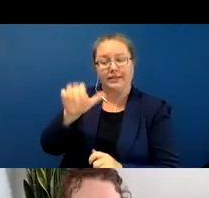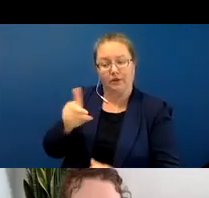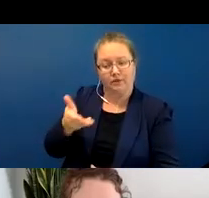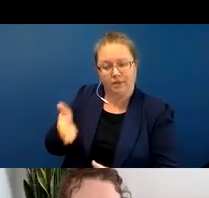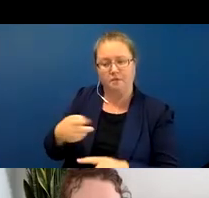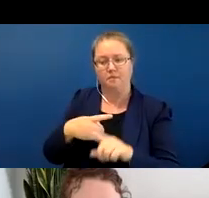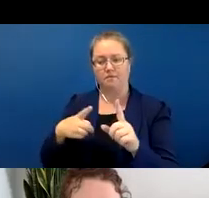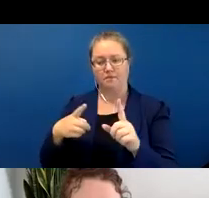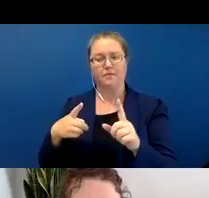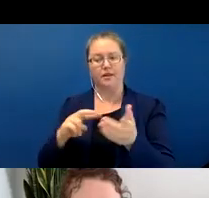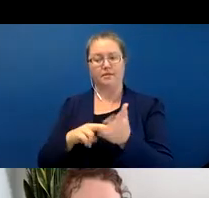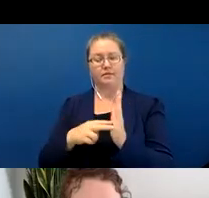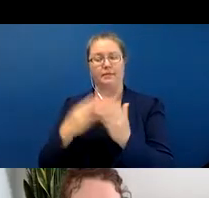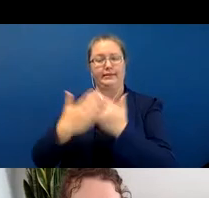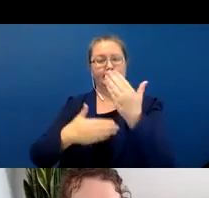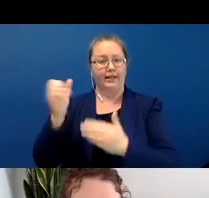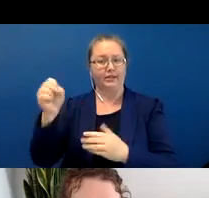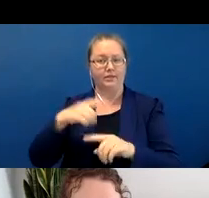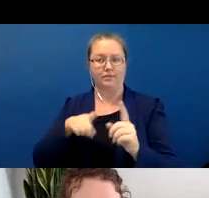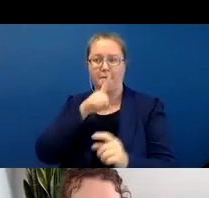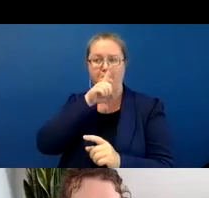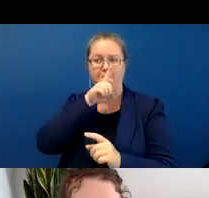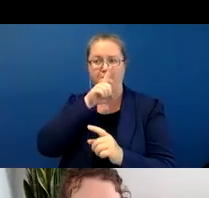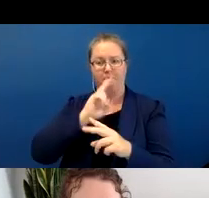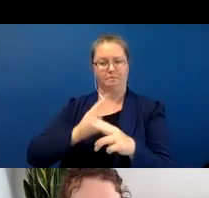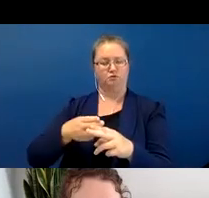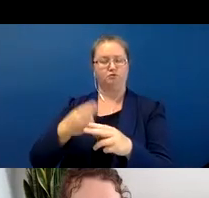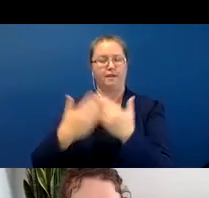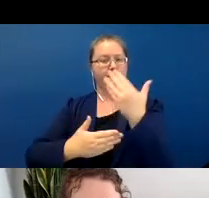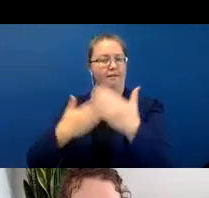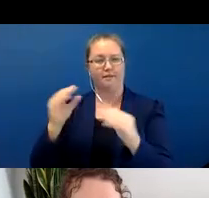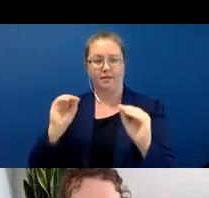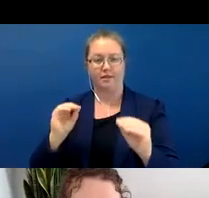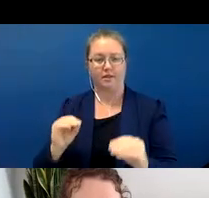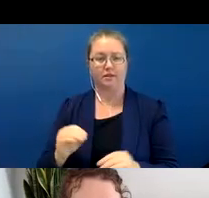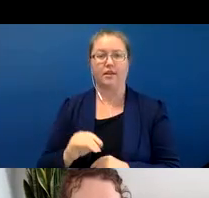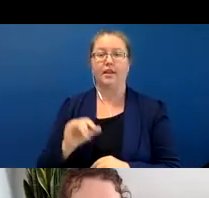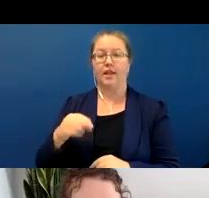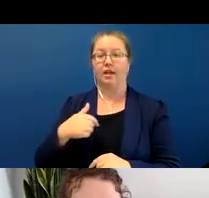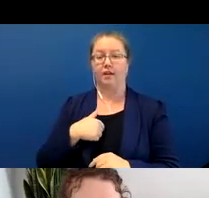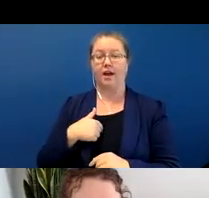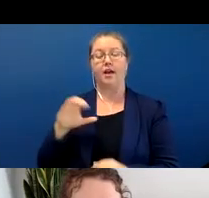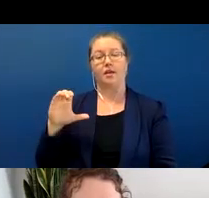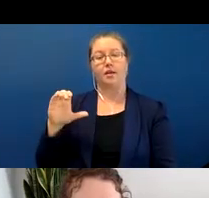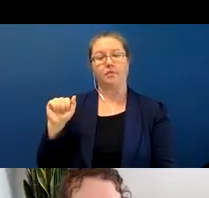one of my students - when I say I’m carrying something do you somehow visualize or think